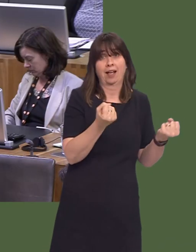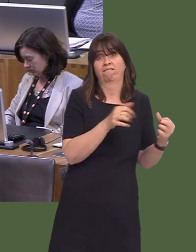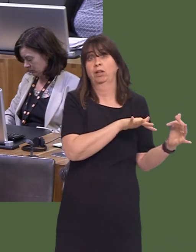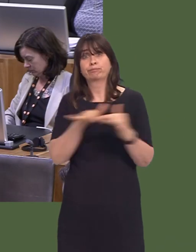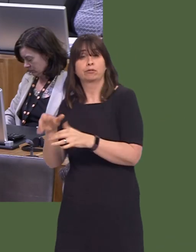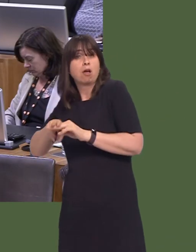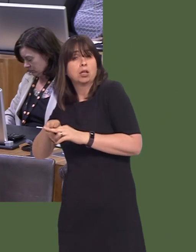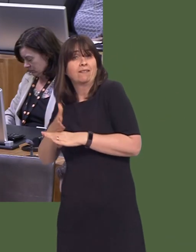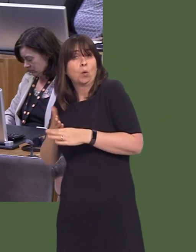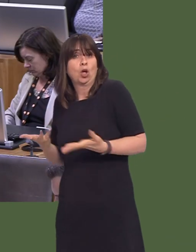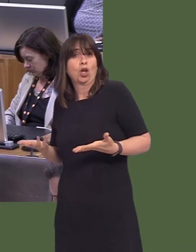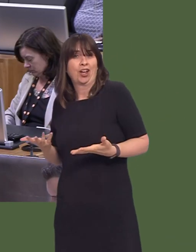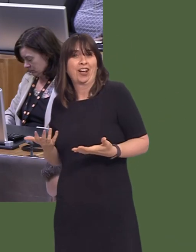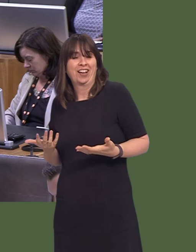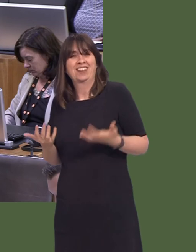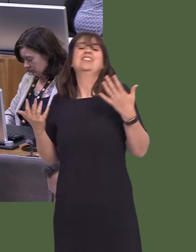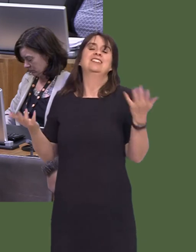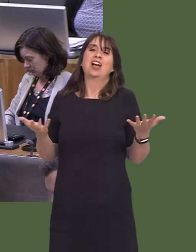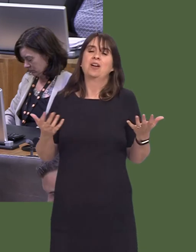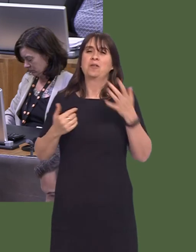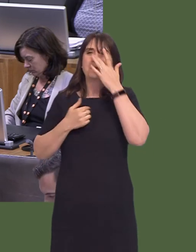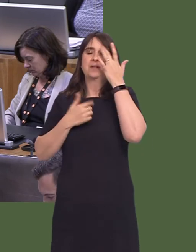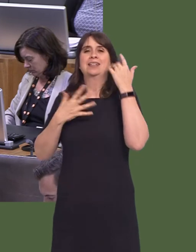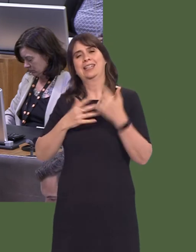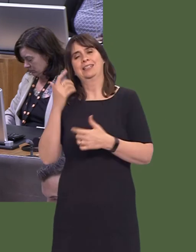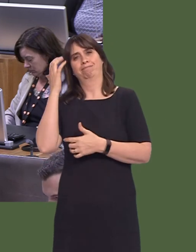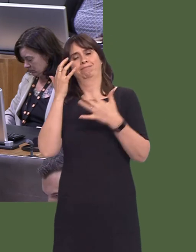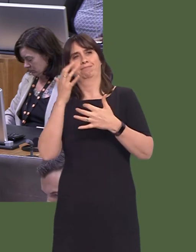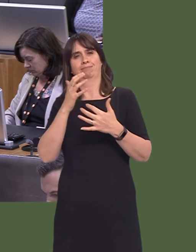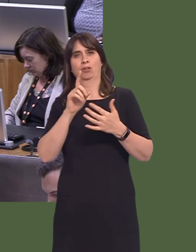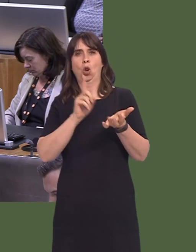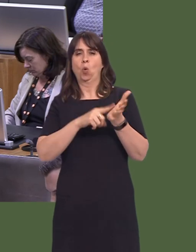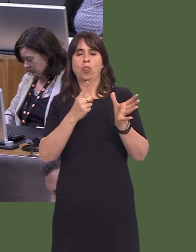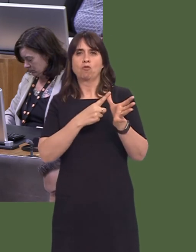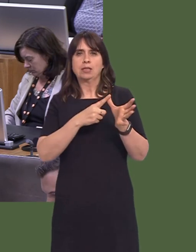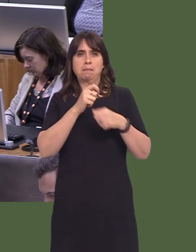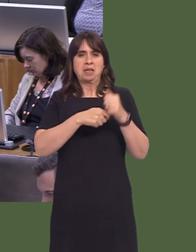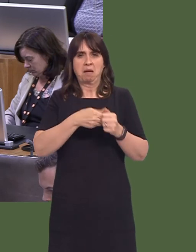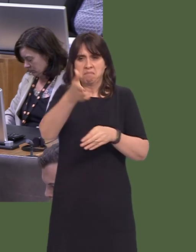I do think we do our public a disservice if local authorities simply see planning and